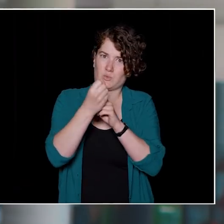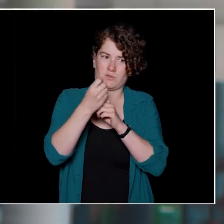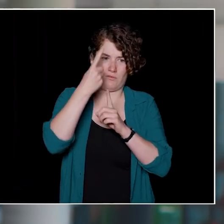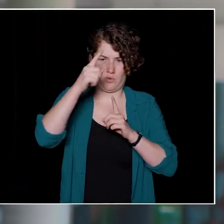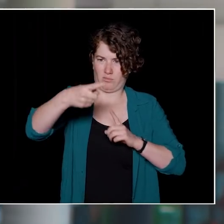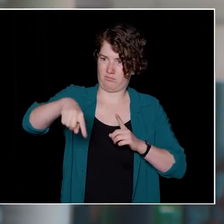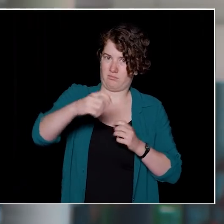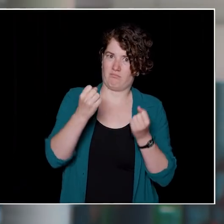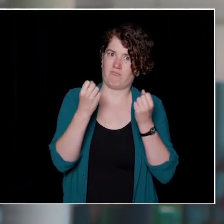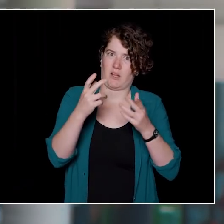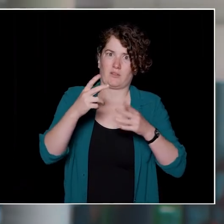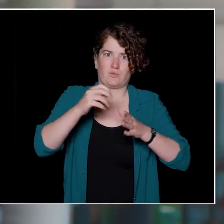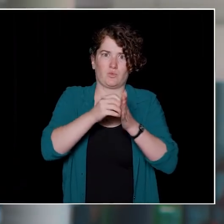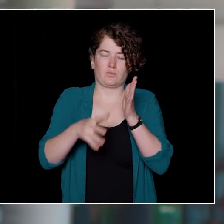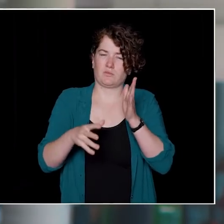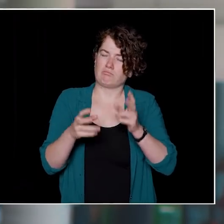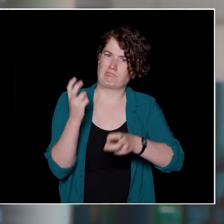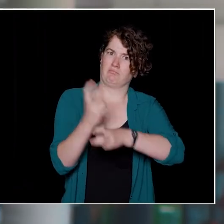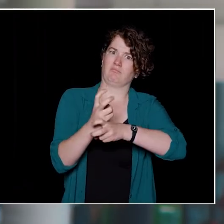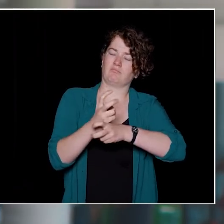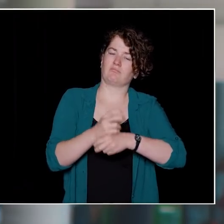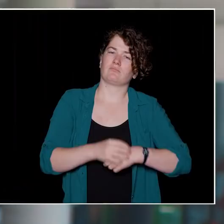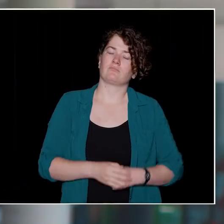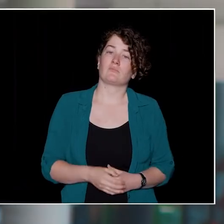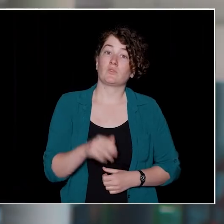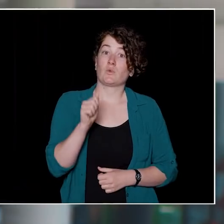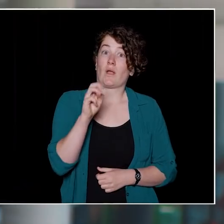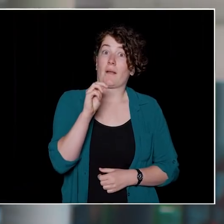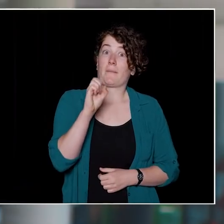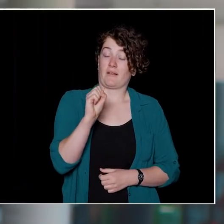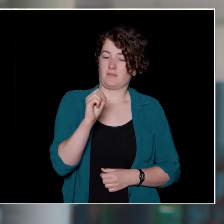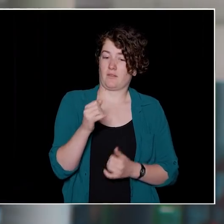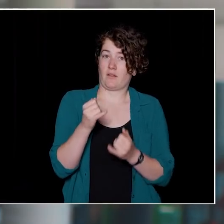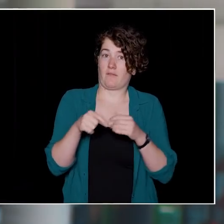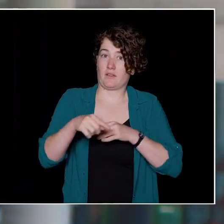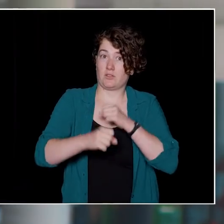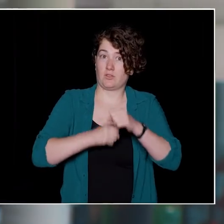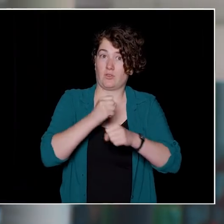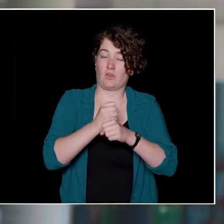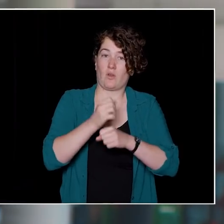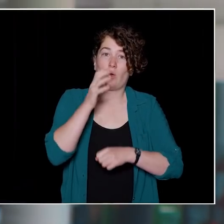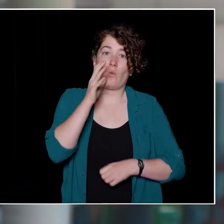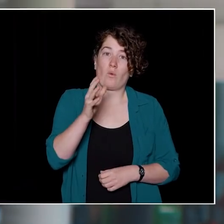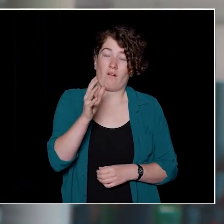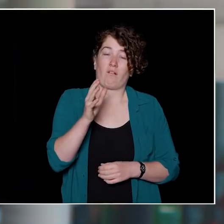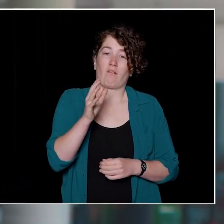difficult situations for many students and that's why by the end of this year, the AMS will have created over $5 million